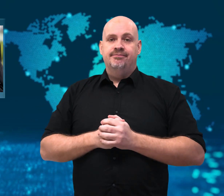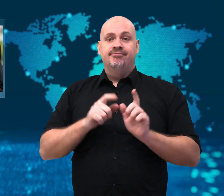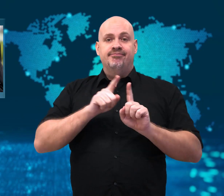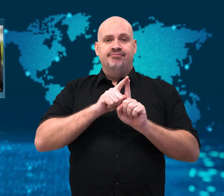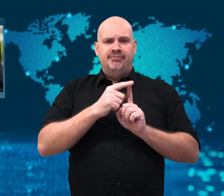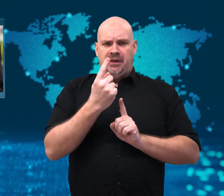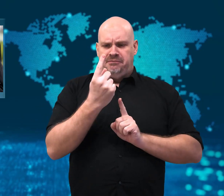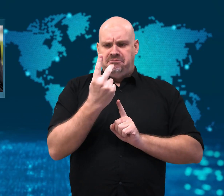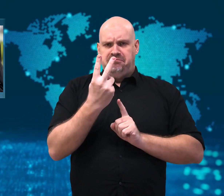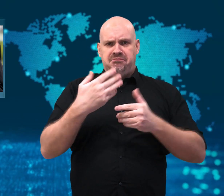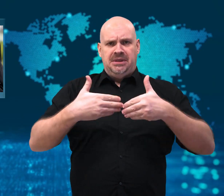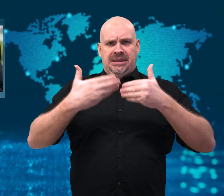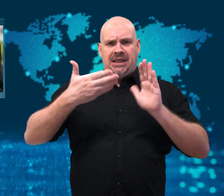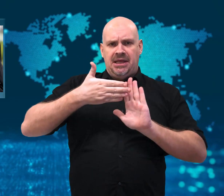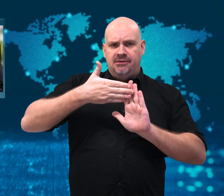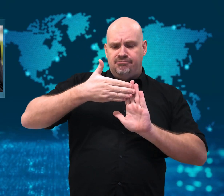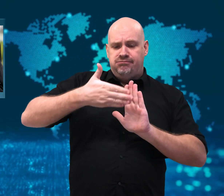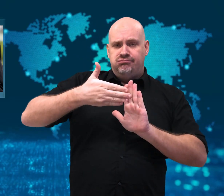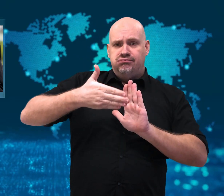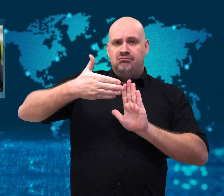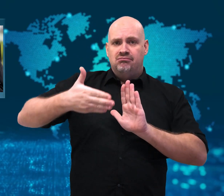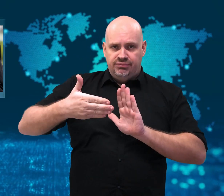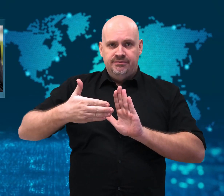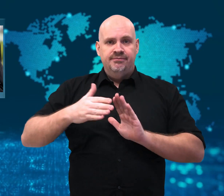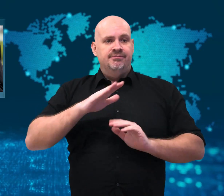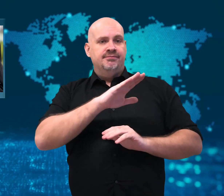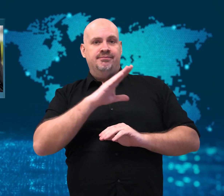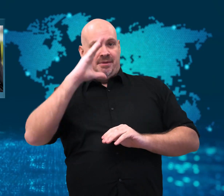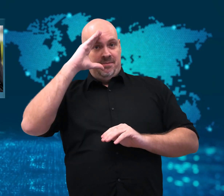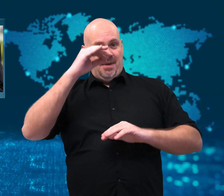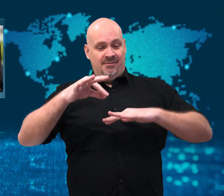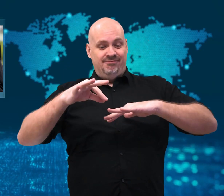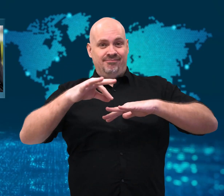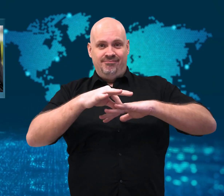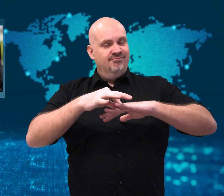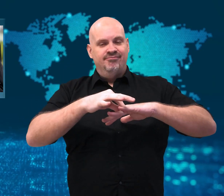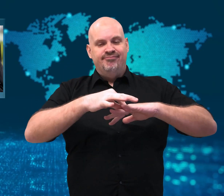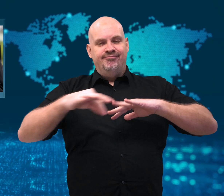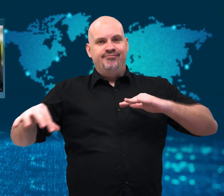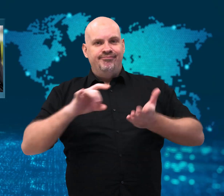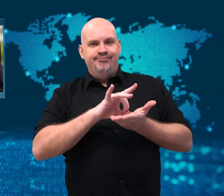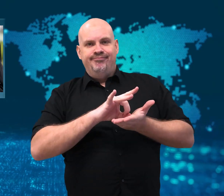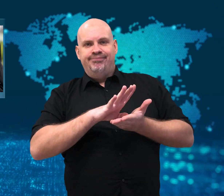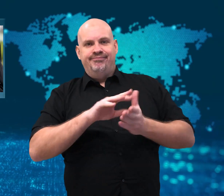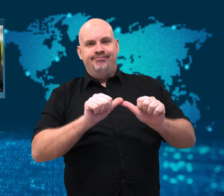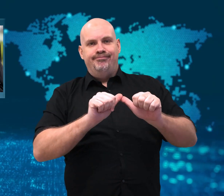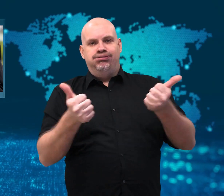Her husband divorced her days after she was fired.